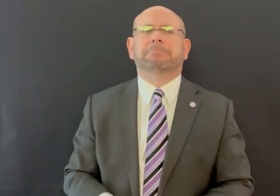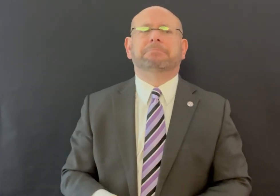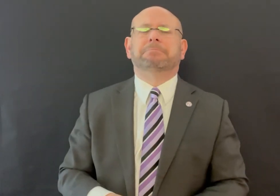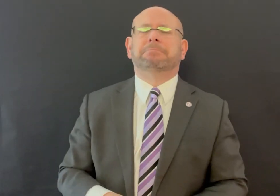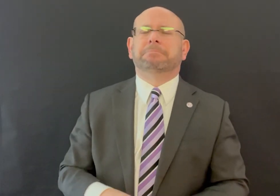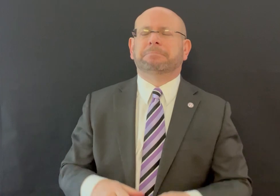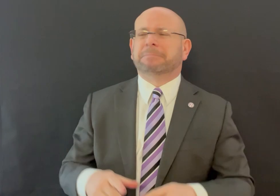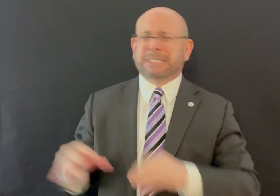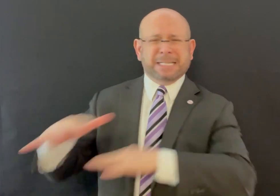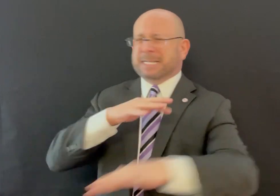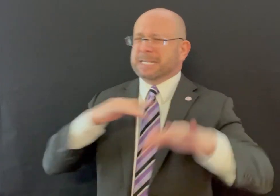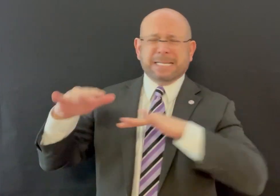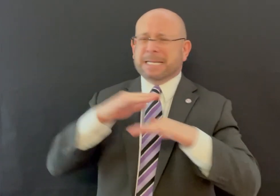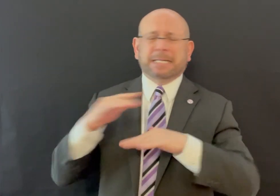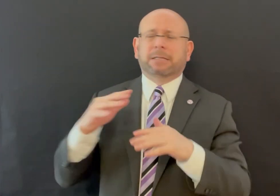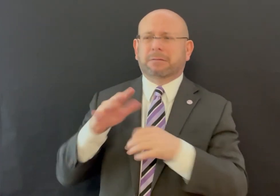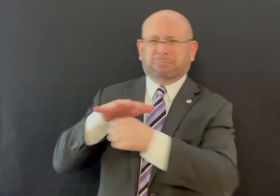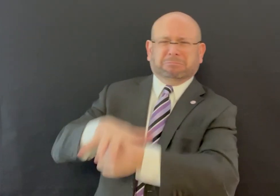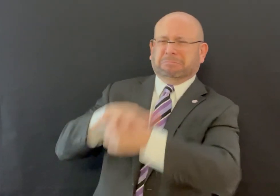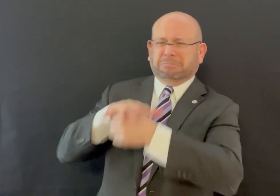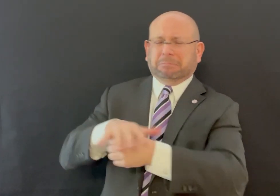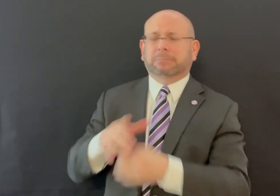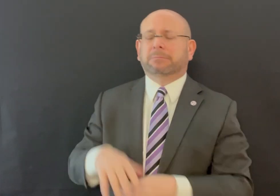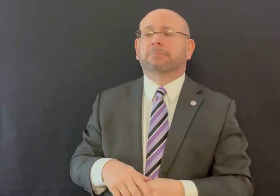The situation escalated quickly